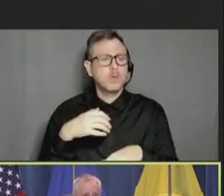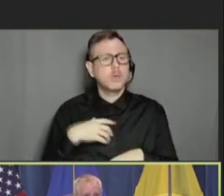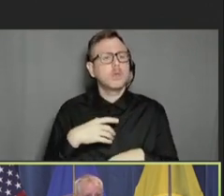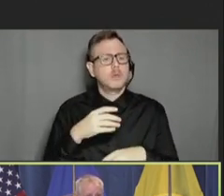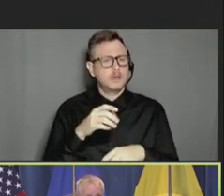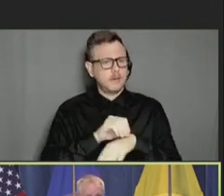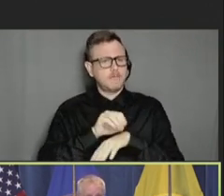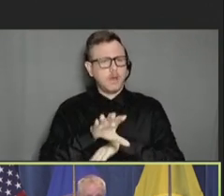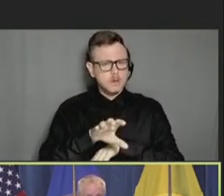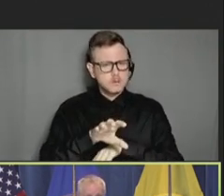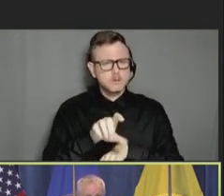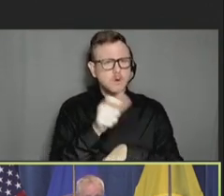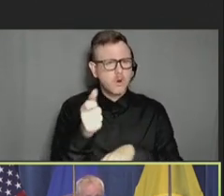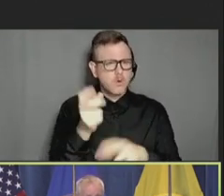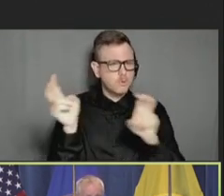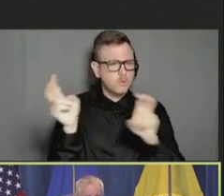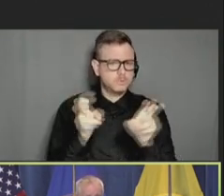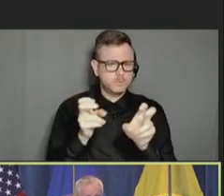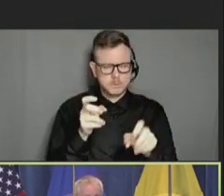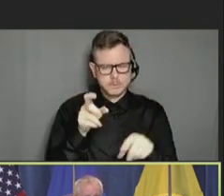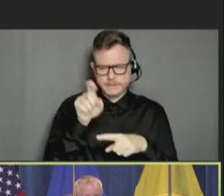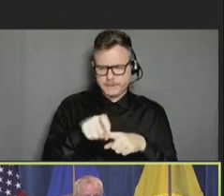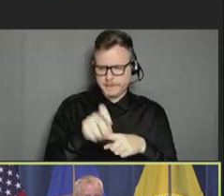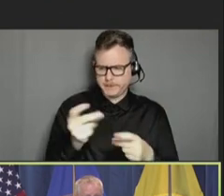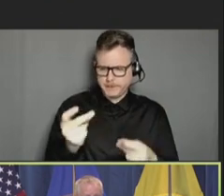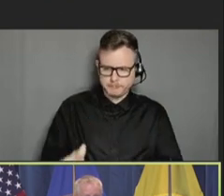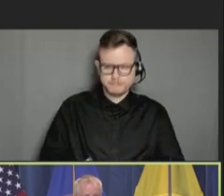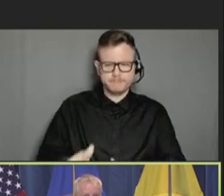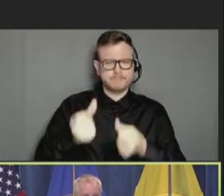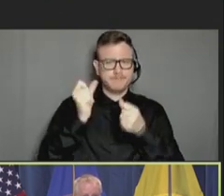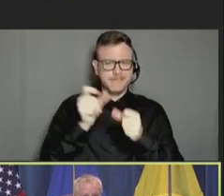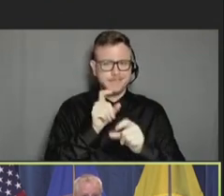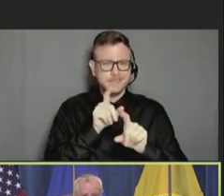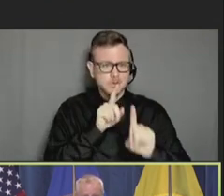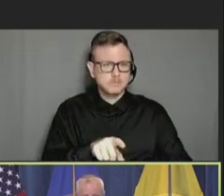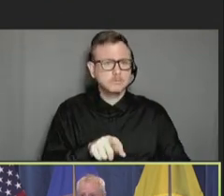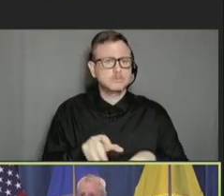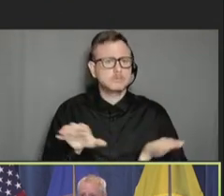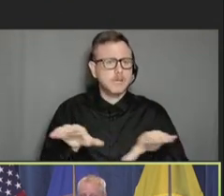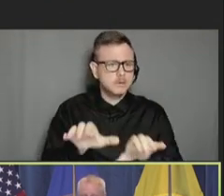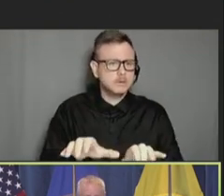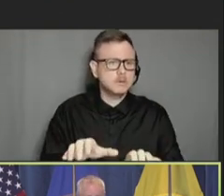that needed immediate action. We provided interpretation of findings that might need